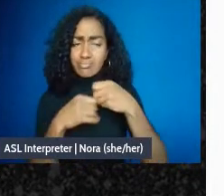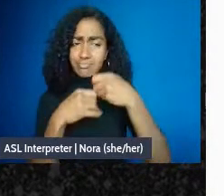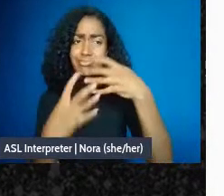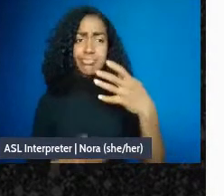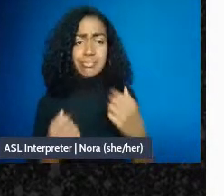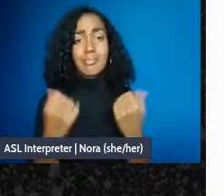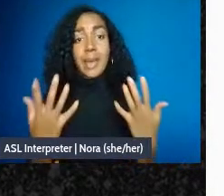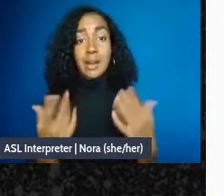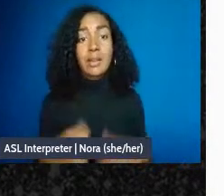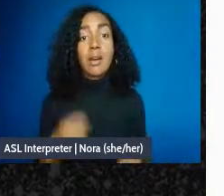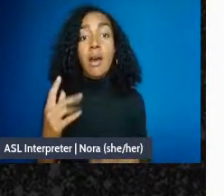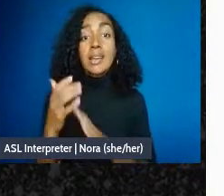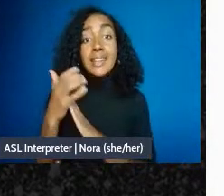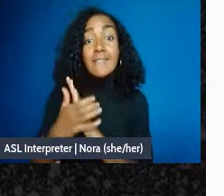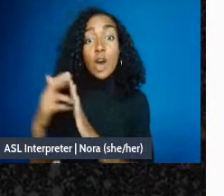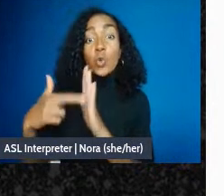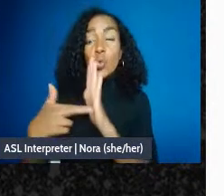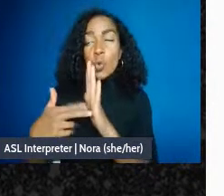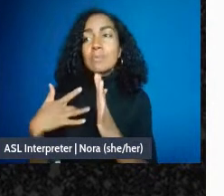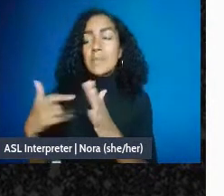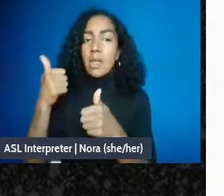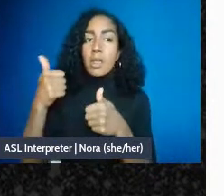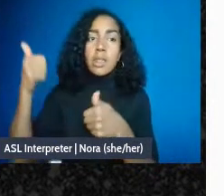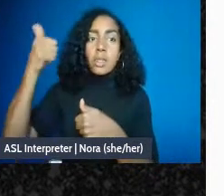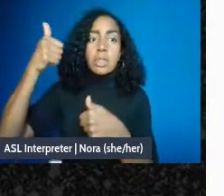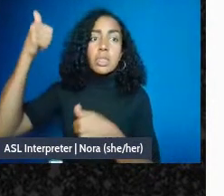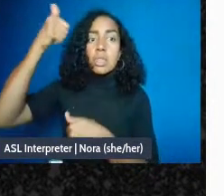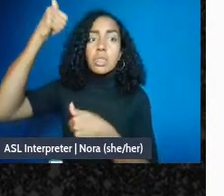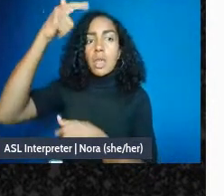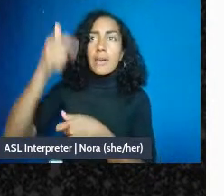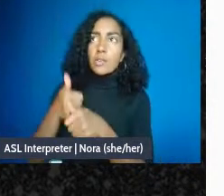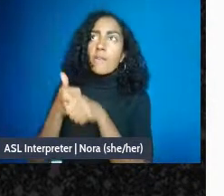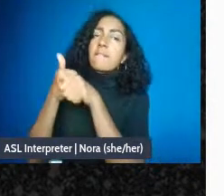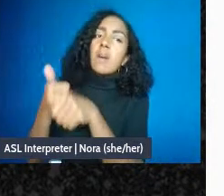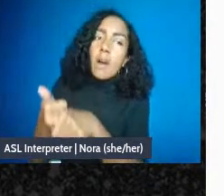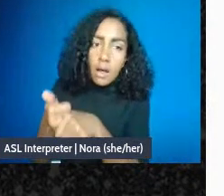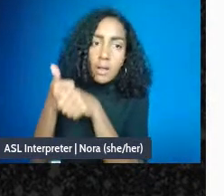will be hierarchical and rigid there are ways to work around that and that is what I do